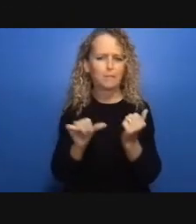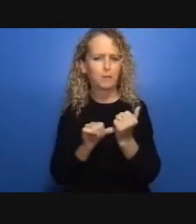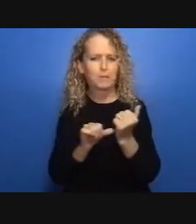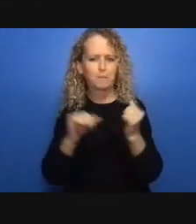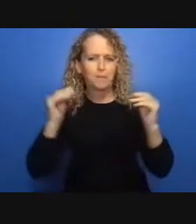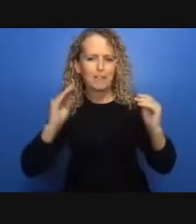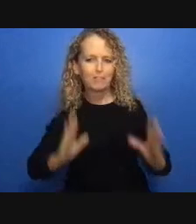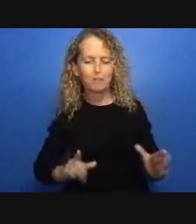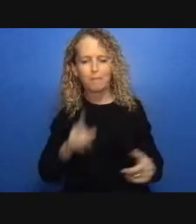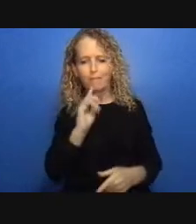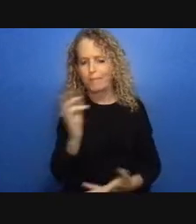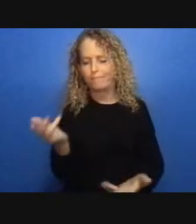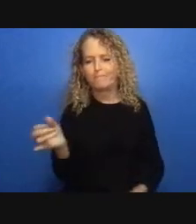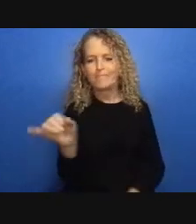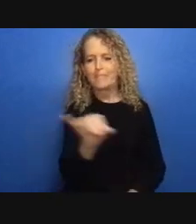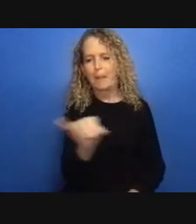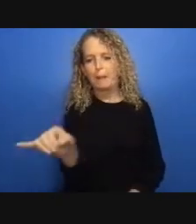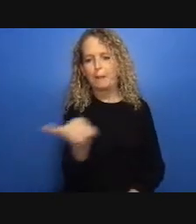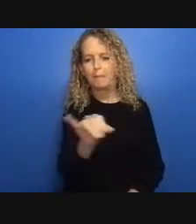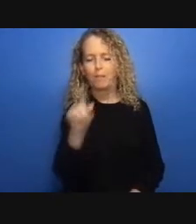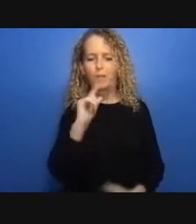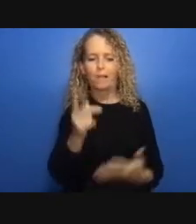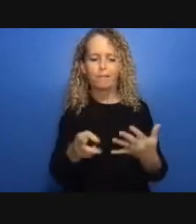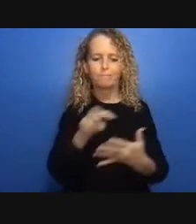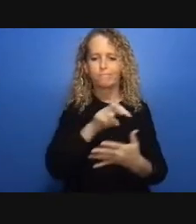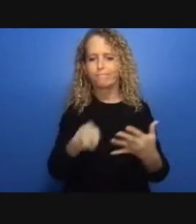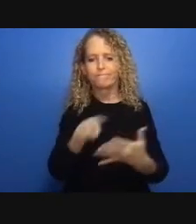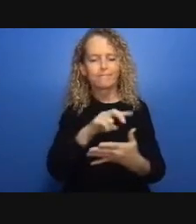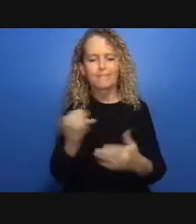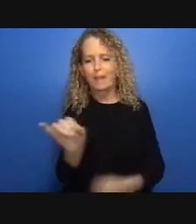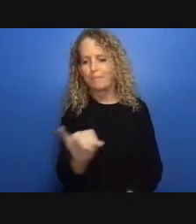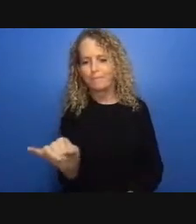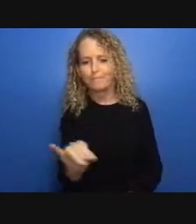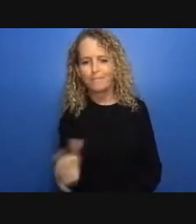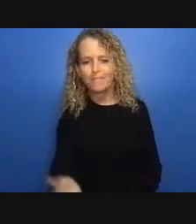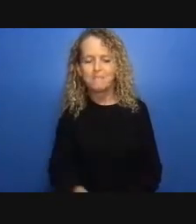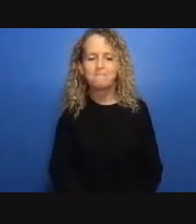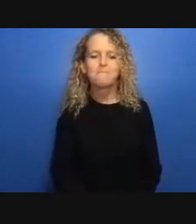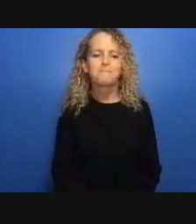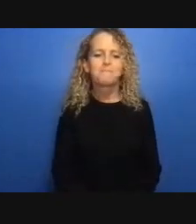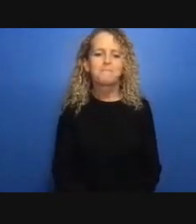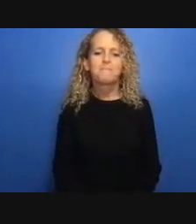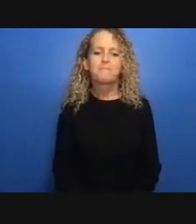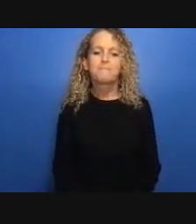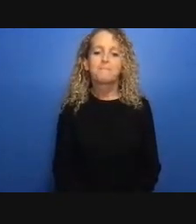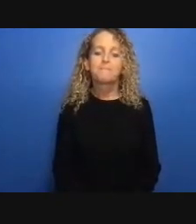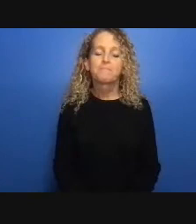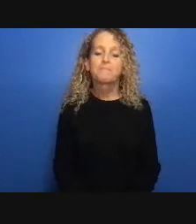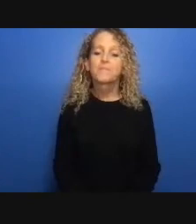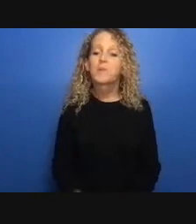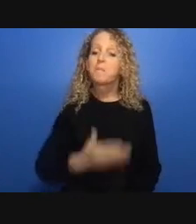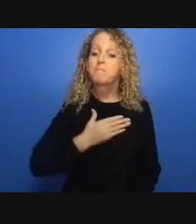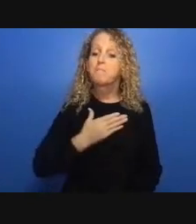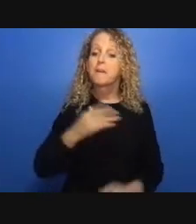the way this disproportionately has punished and responsibilized individuals where mental health